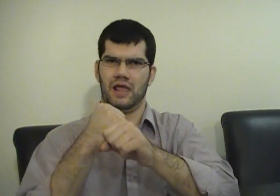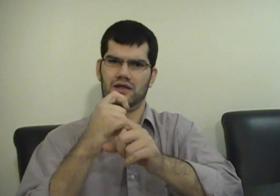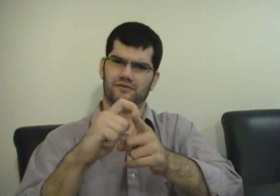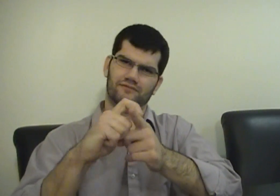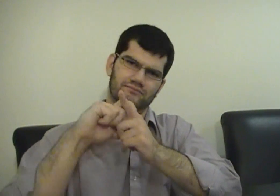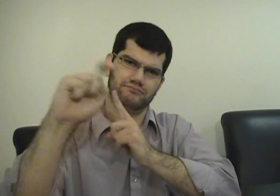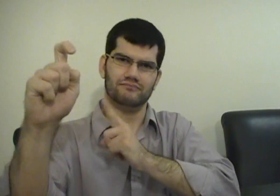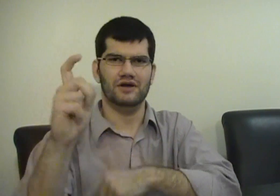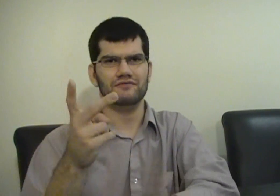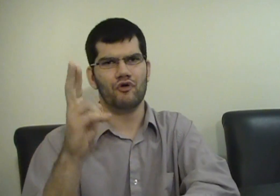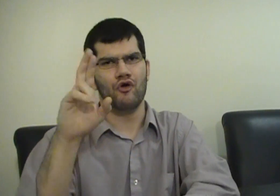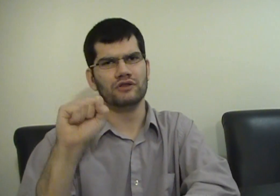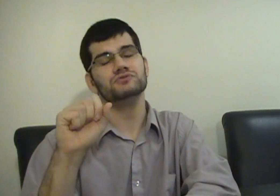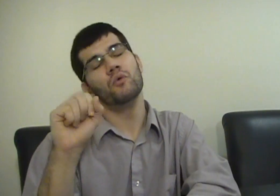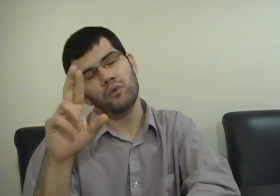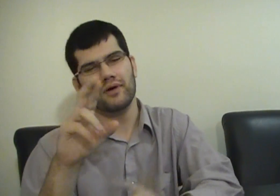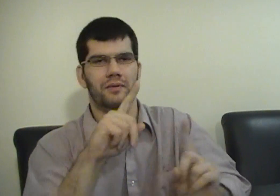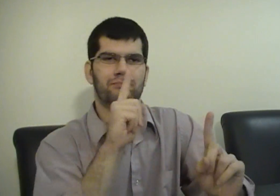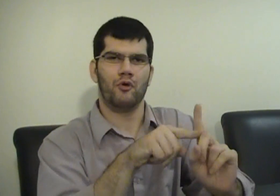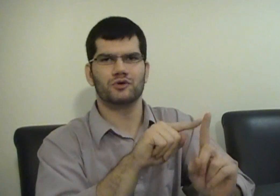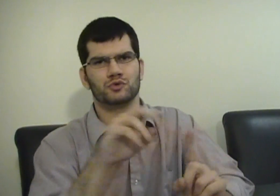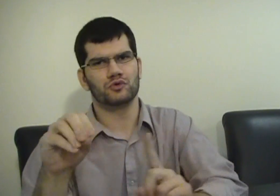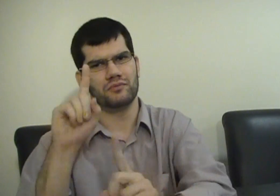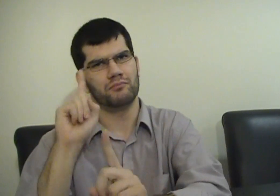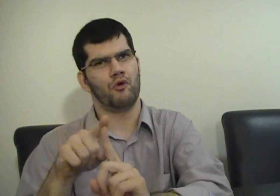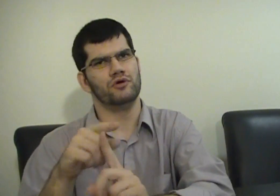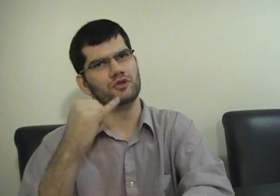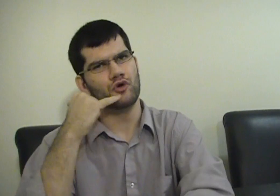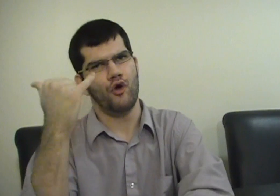a VRS call or a Point to Point call???